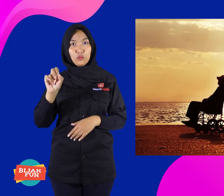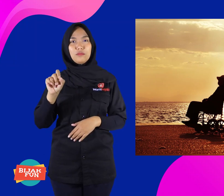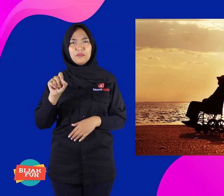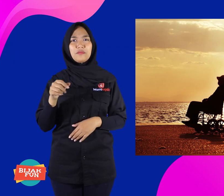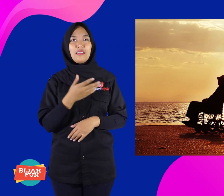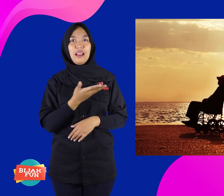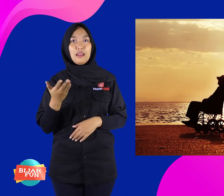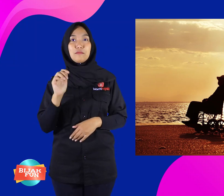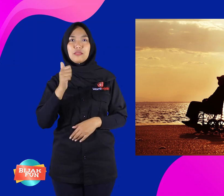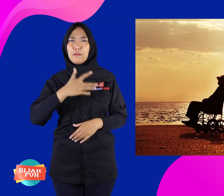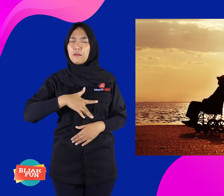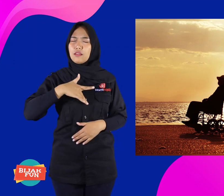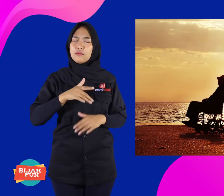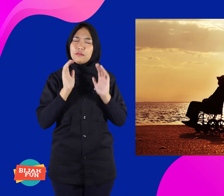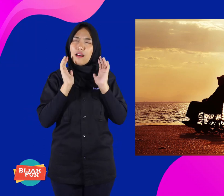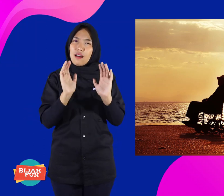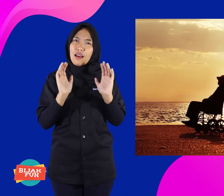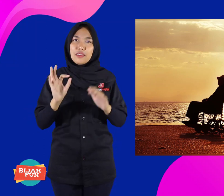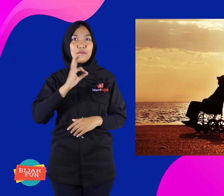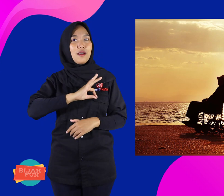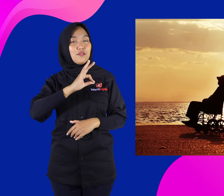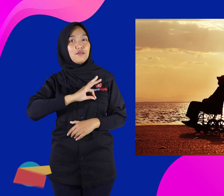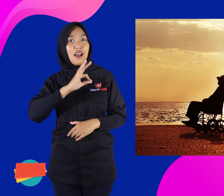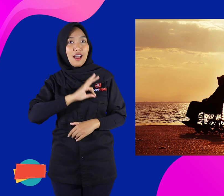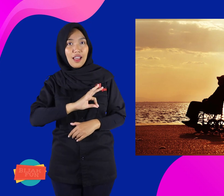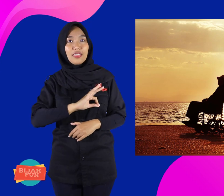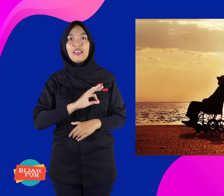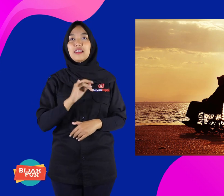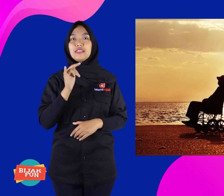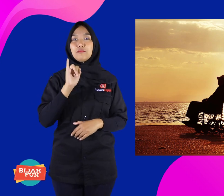This service has benefits.